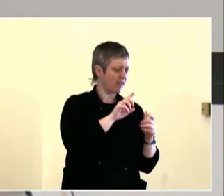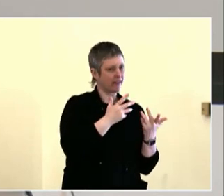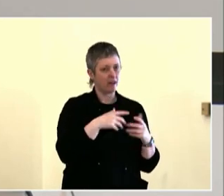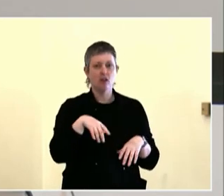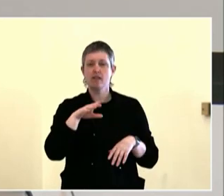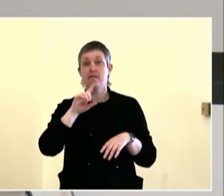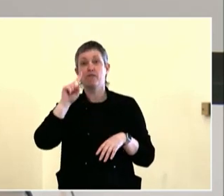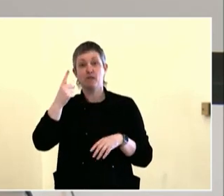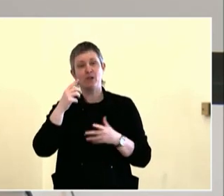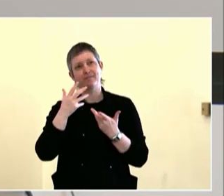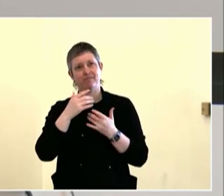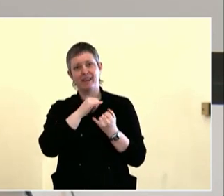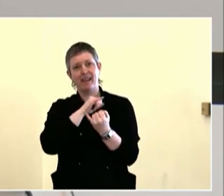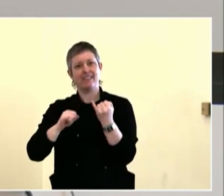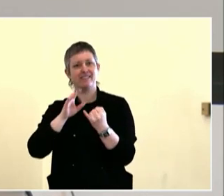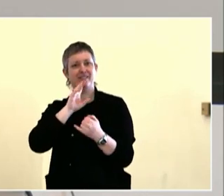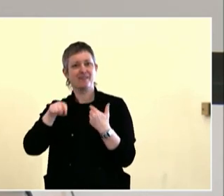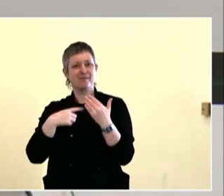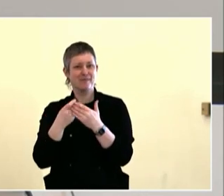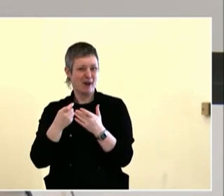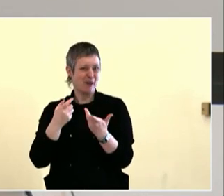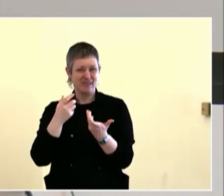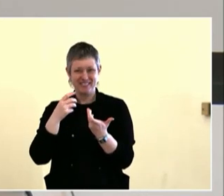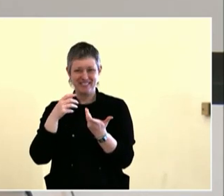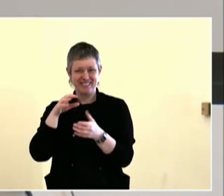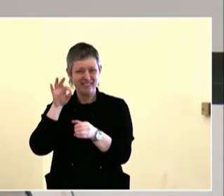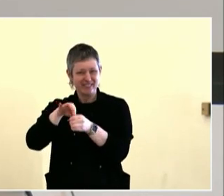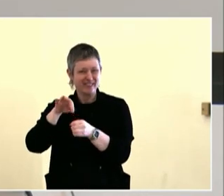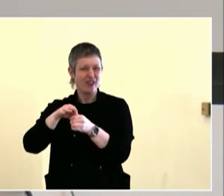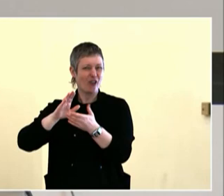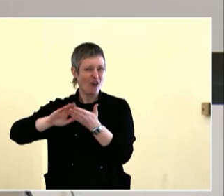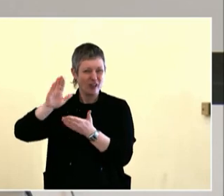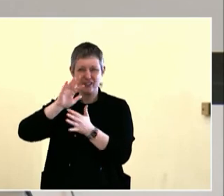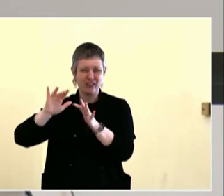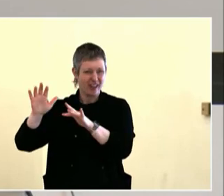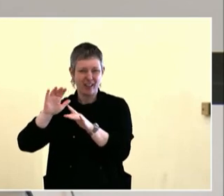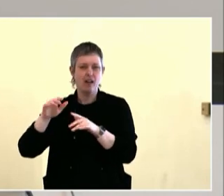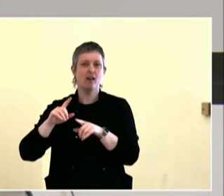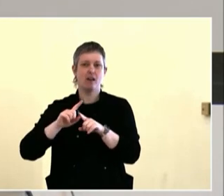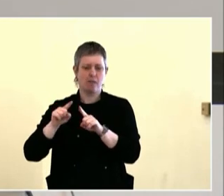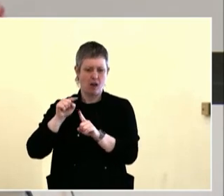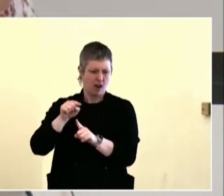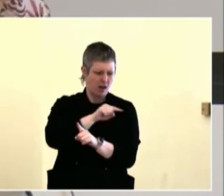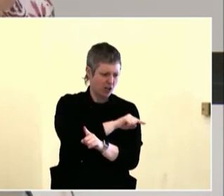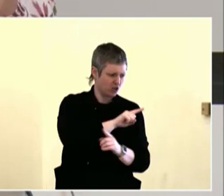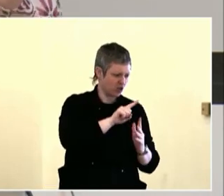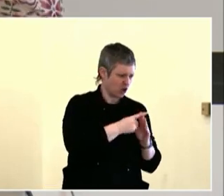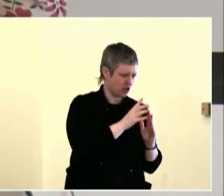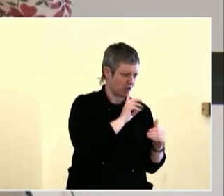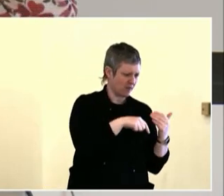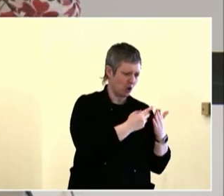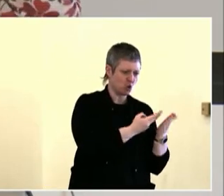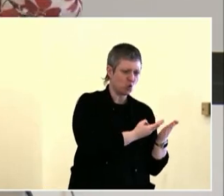government structures so much more welcoming to people. And so much easier to decode and to understand.